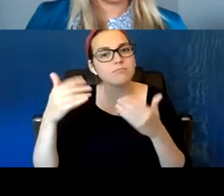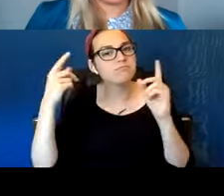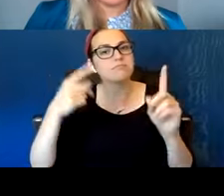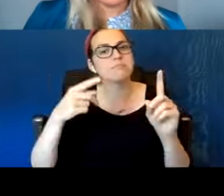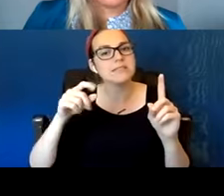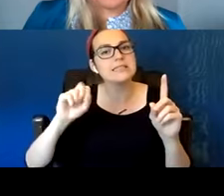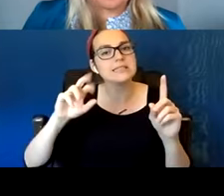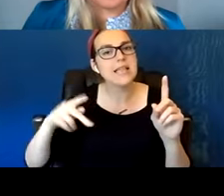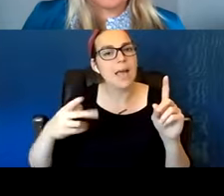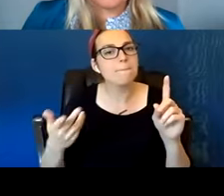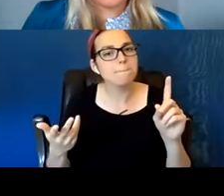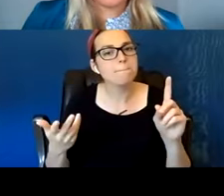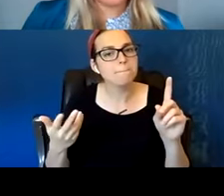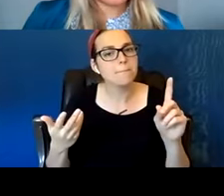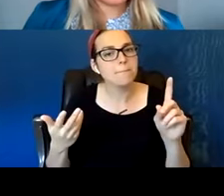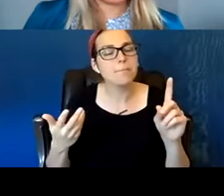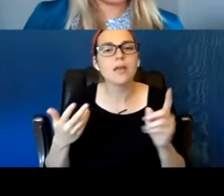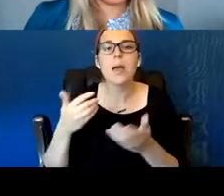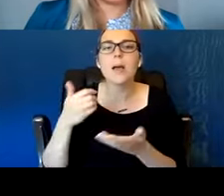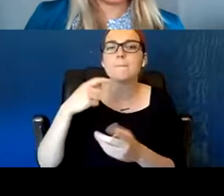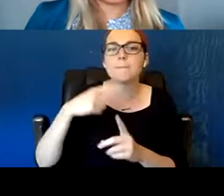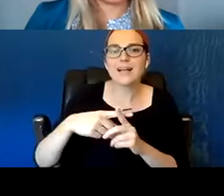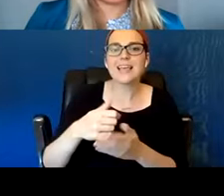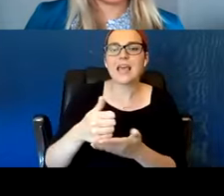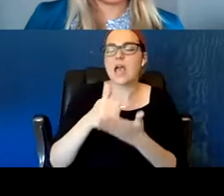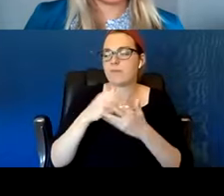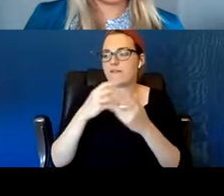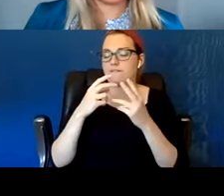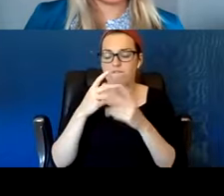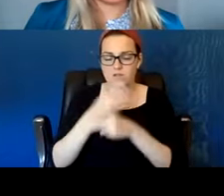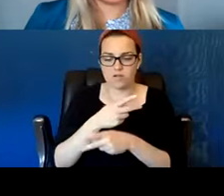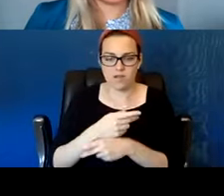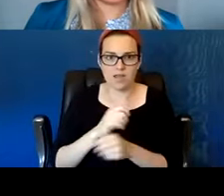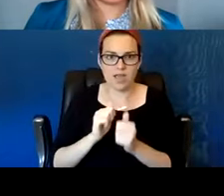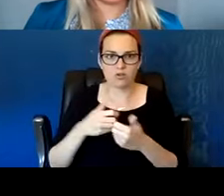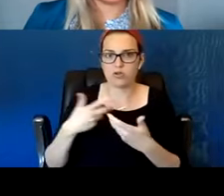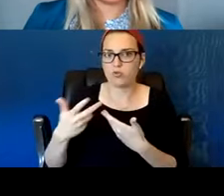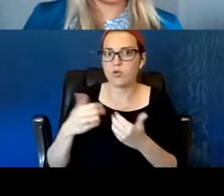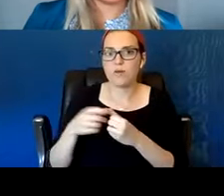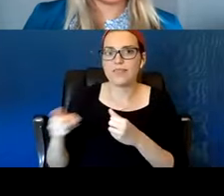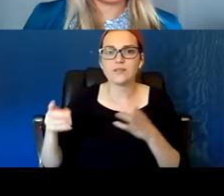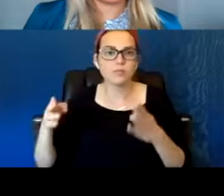to be able to deal with this individual at their level, at whatever they need.